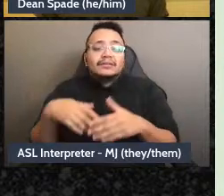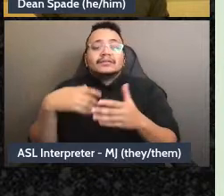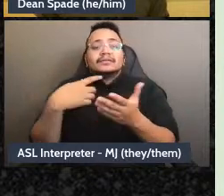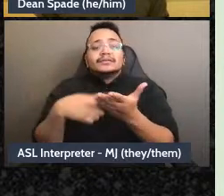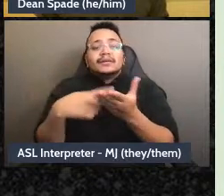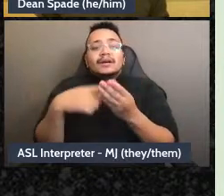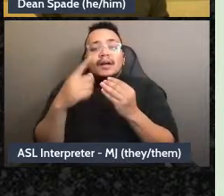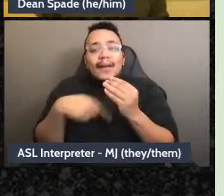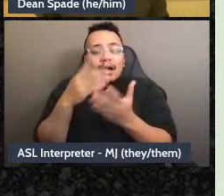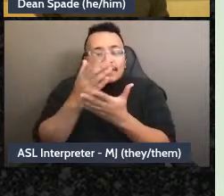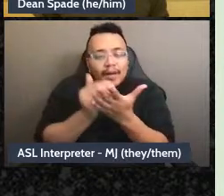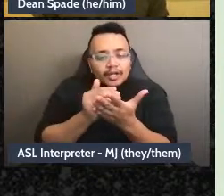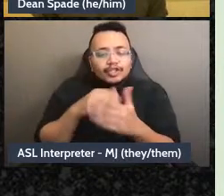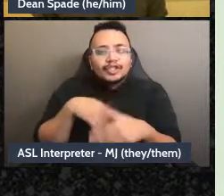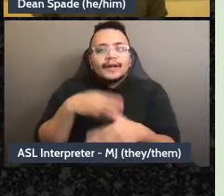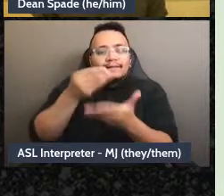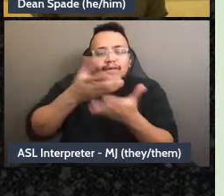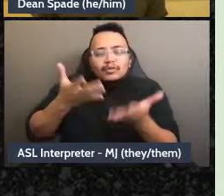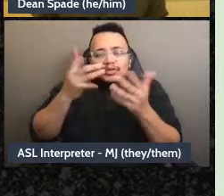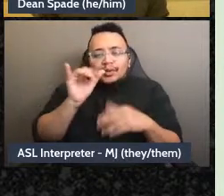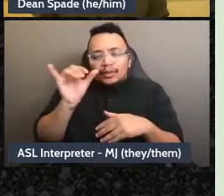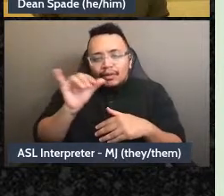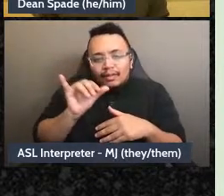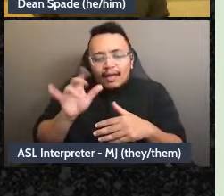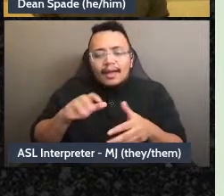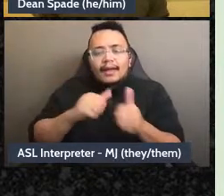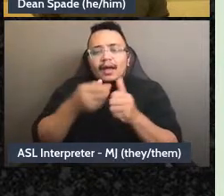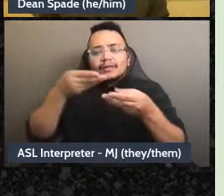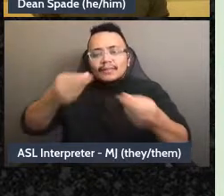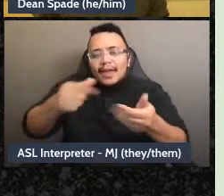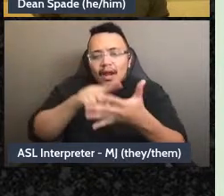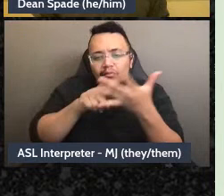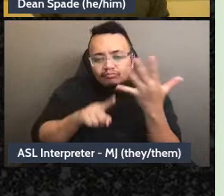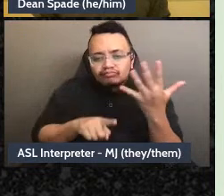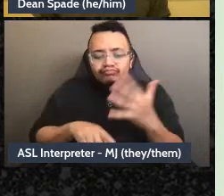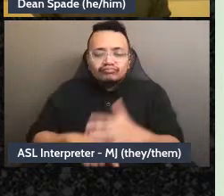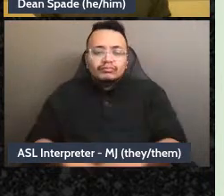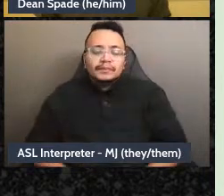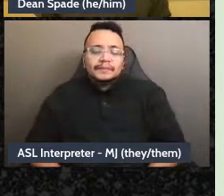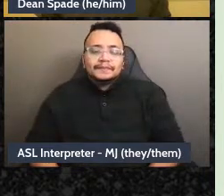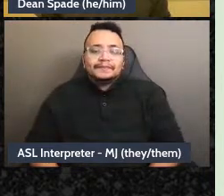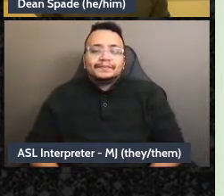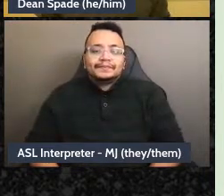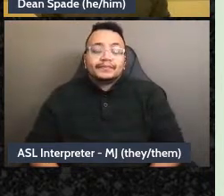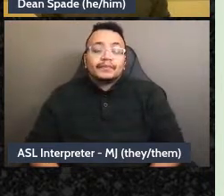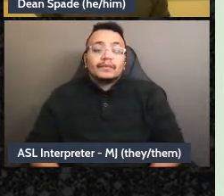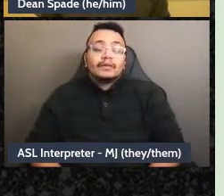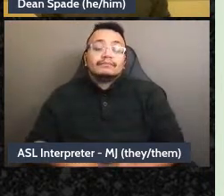money we're trying to raise and how we're gonna spend it, um, they might be the team in charge of